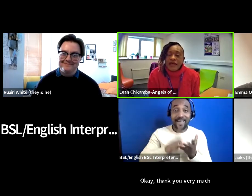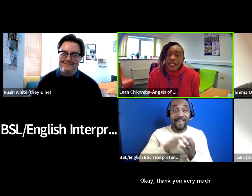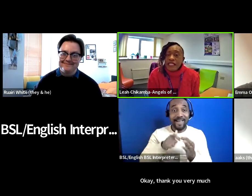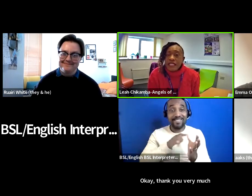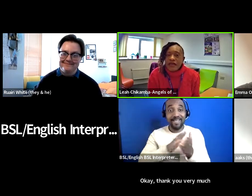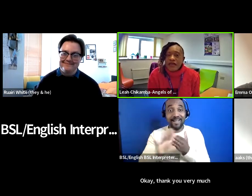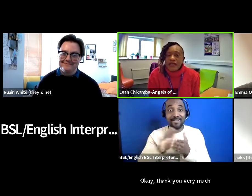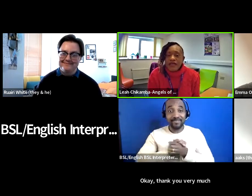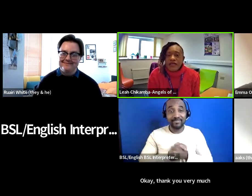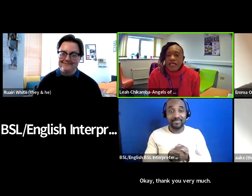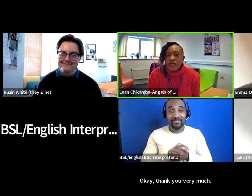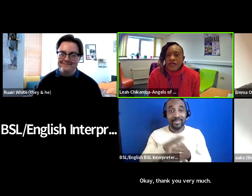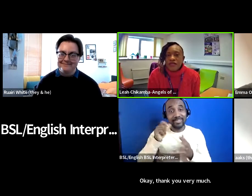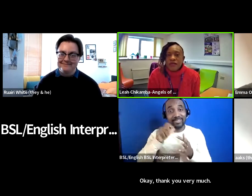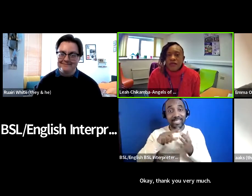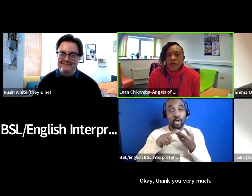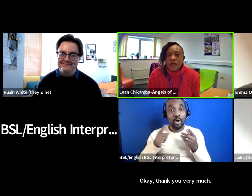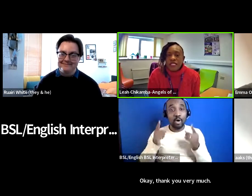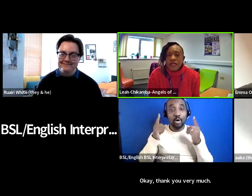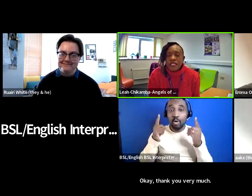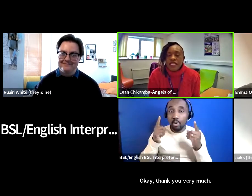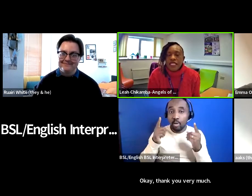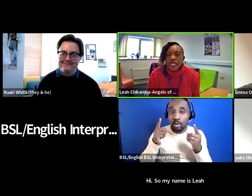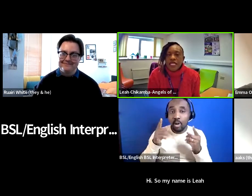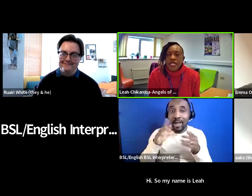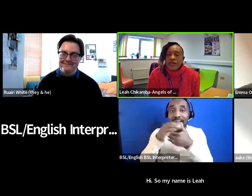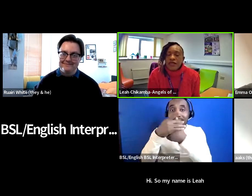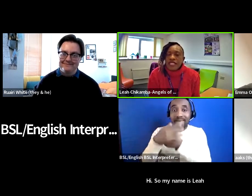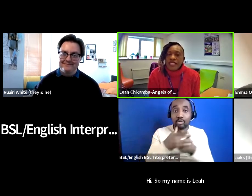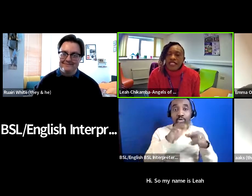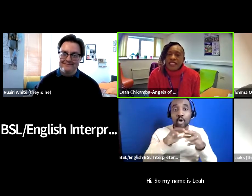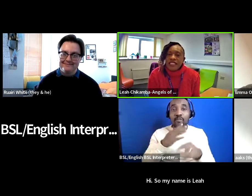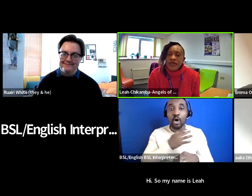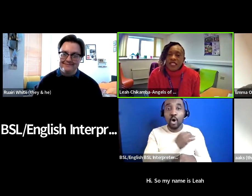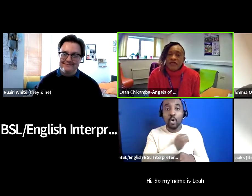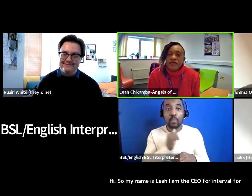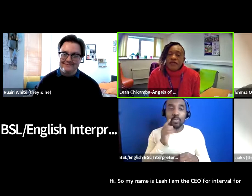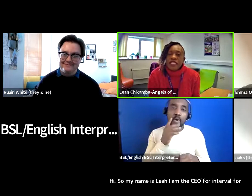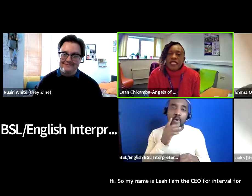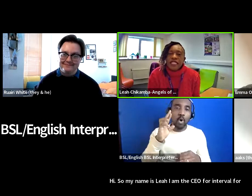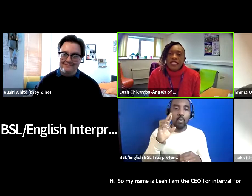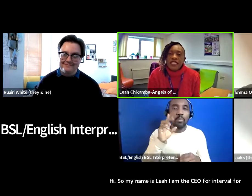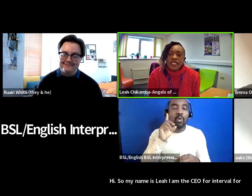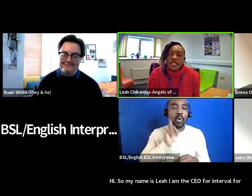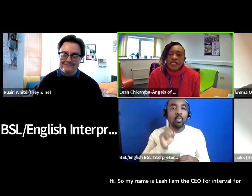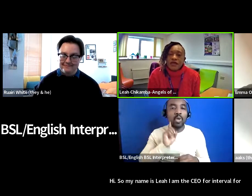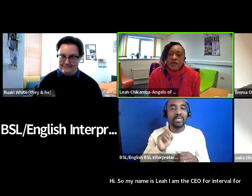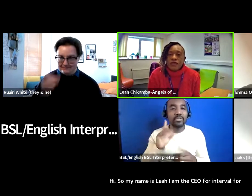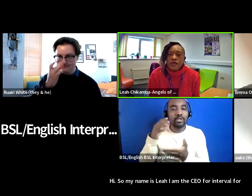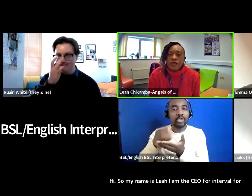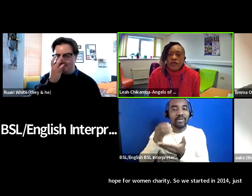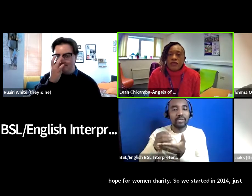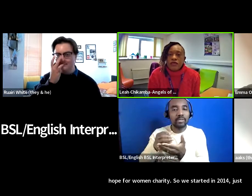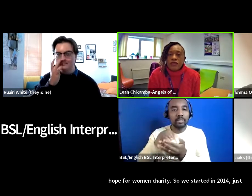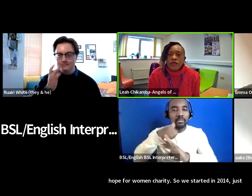i am the ceo for angels of hope for women charity so we started in 2014 just as a